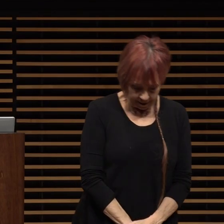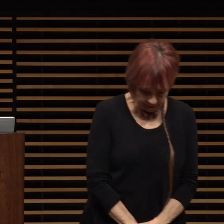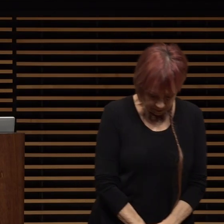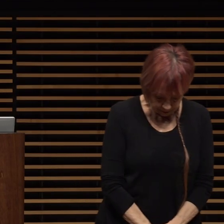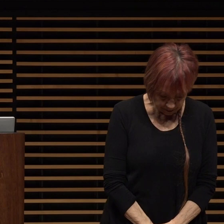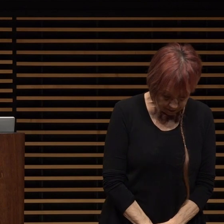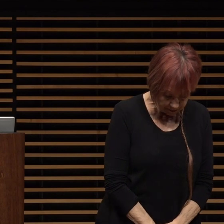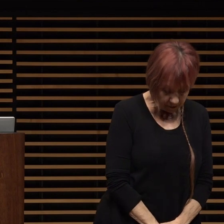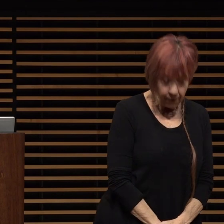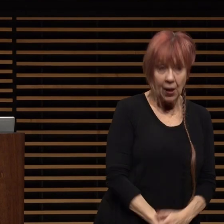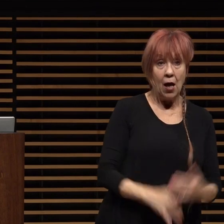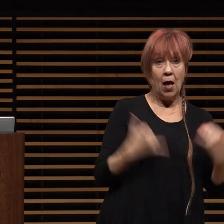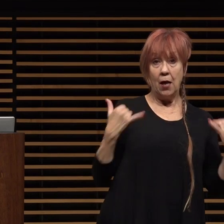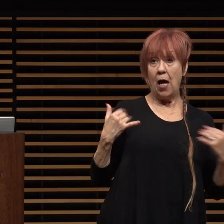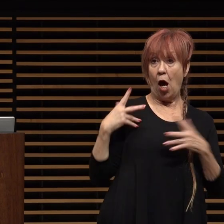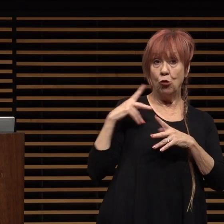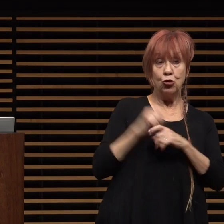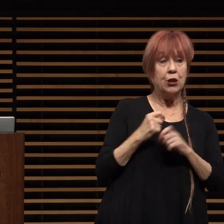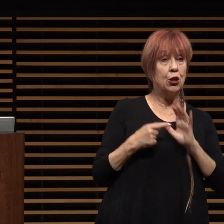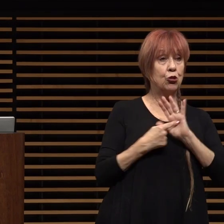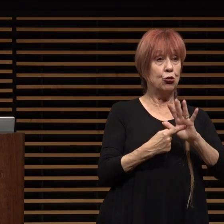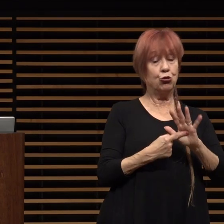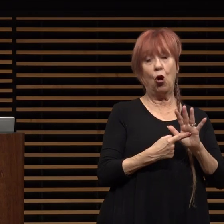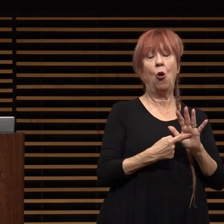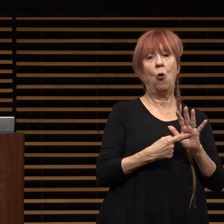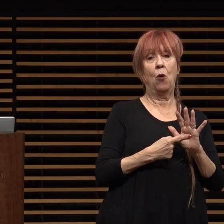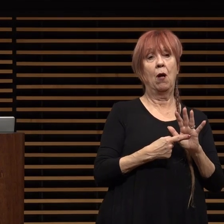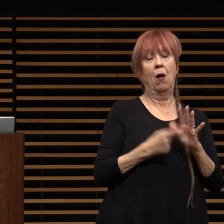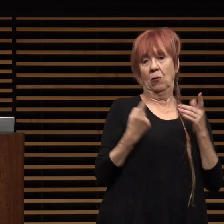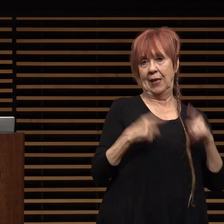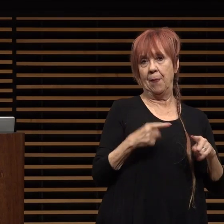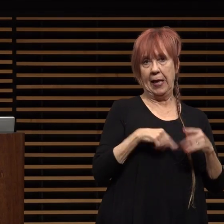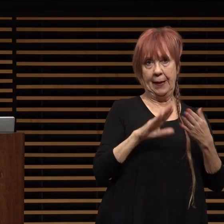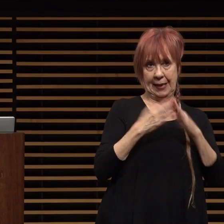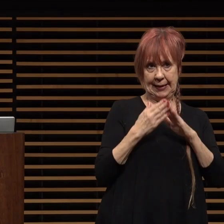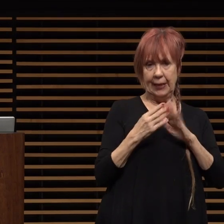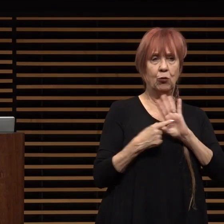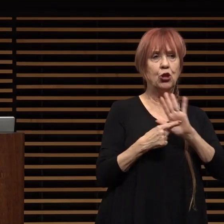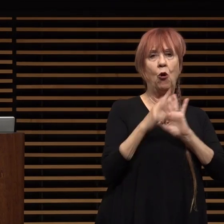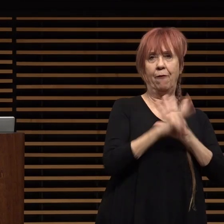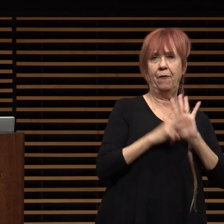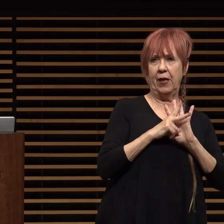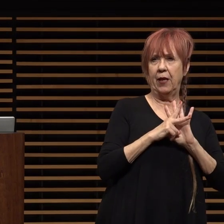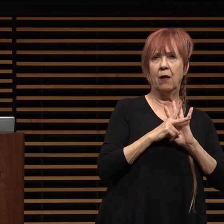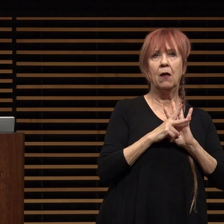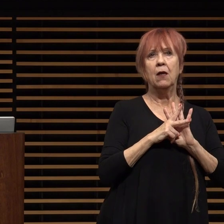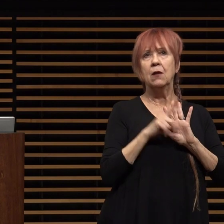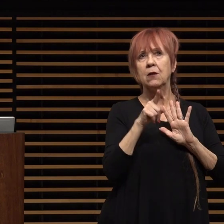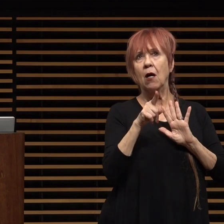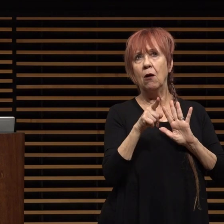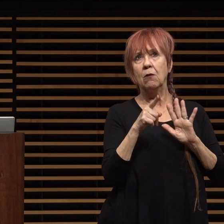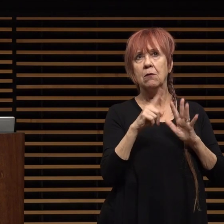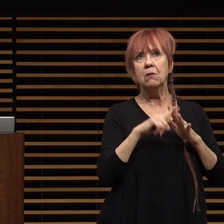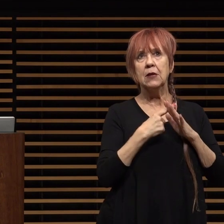now as our tradition is to show our state of the city um video so i'm gonna